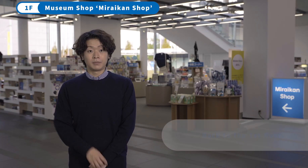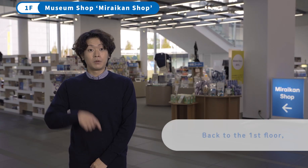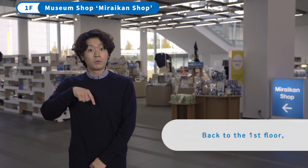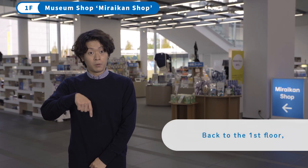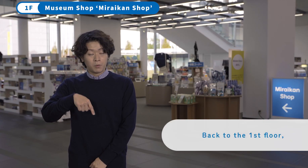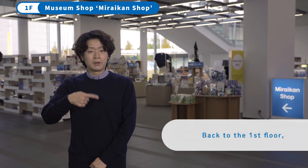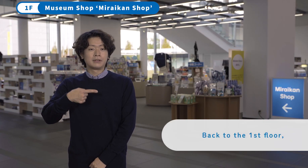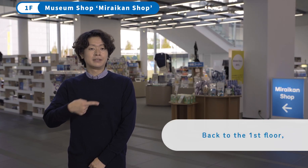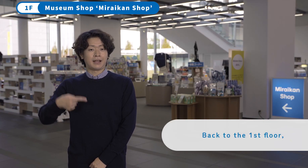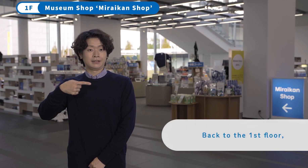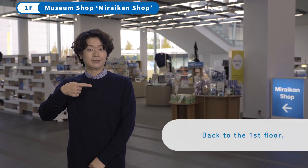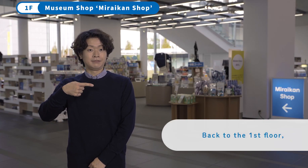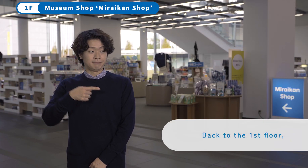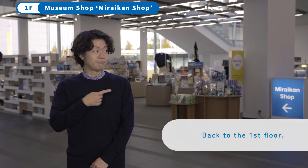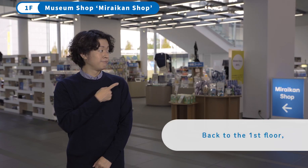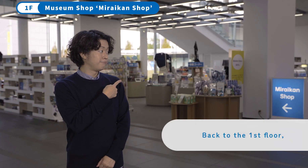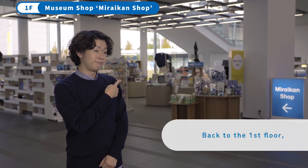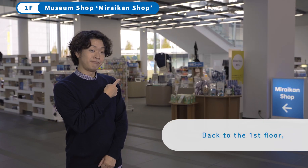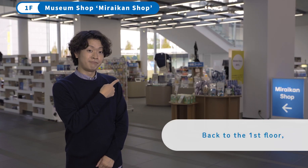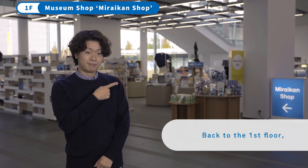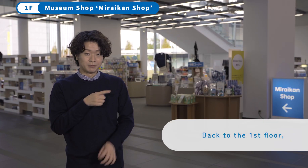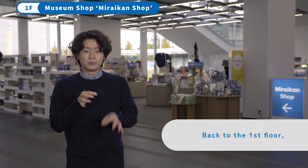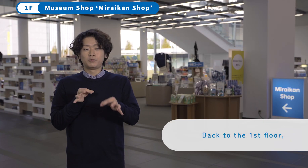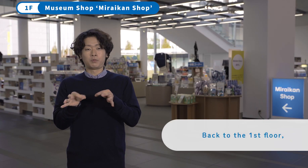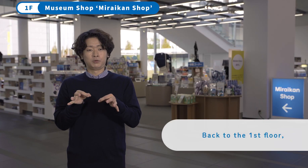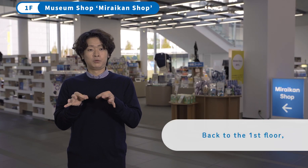Back to the 1st floor,